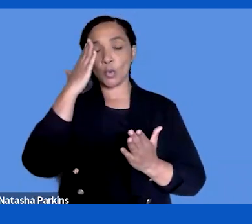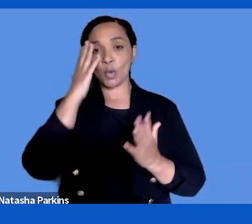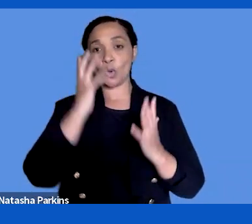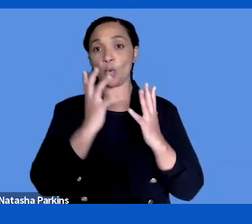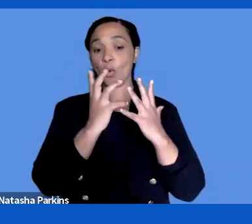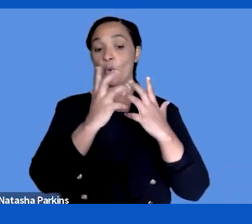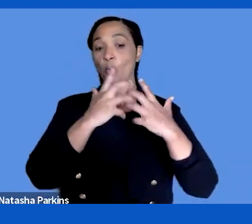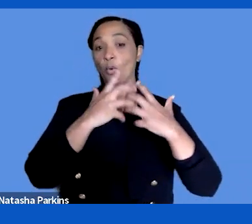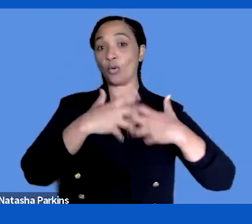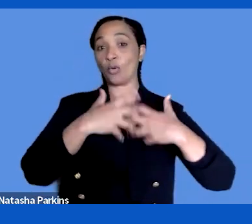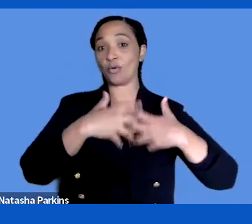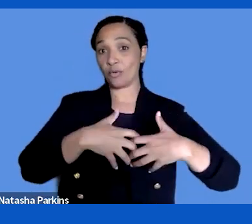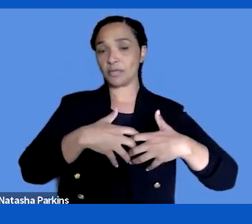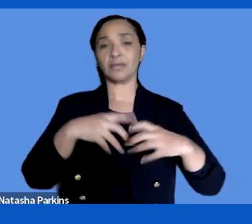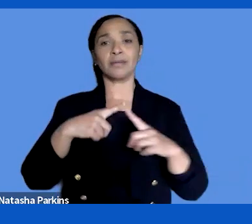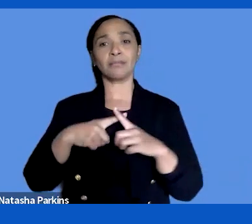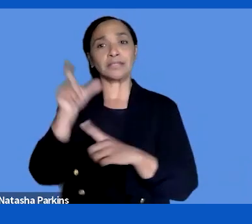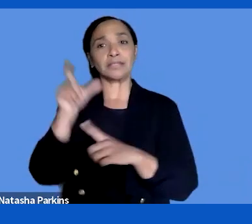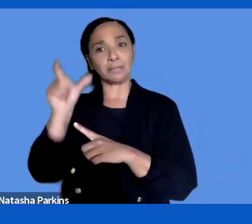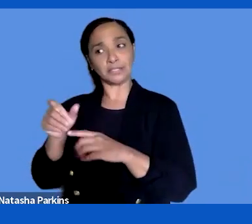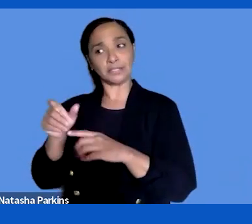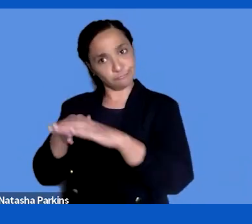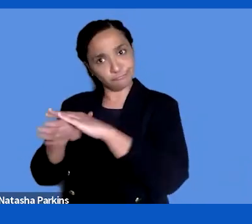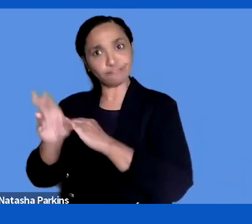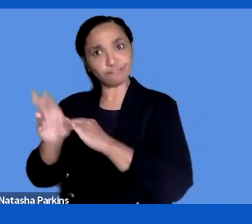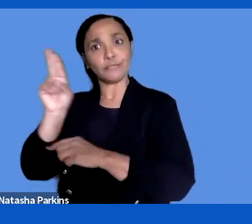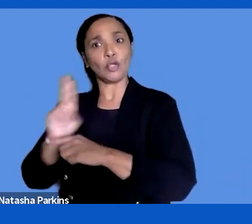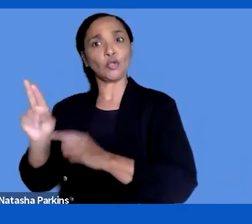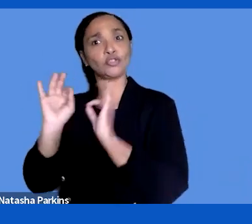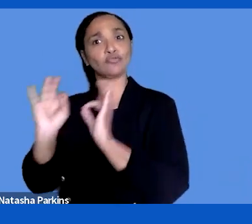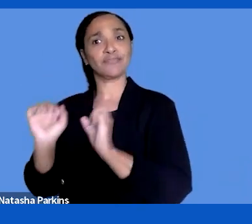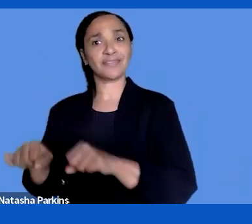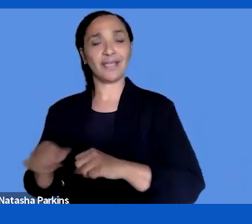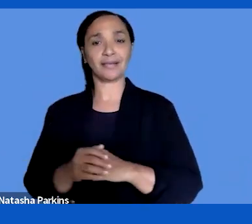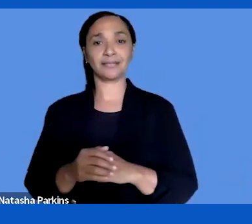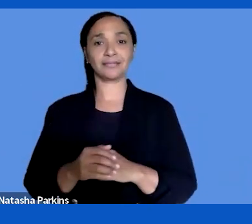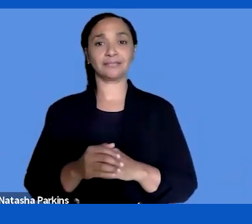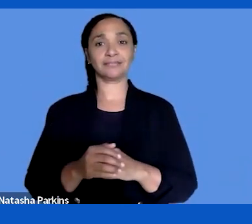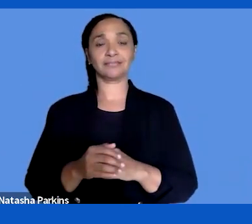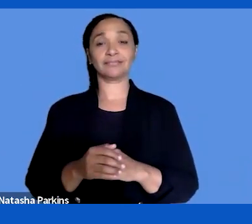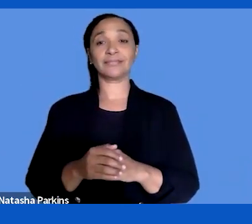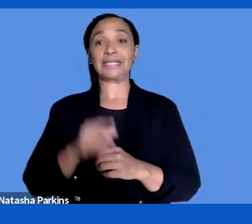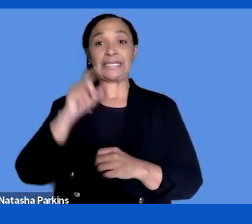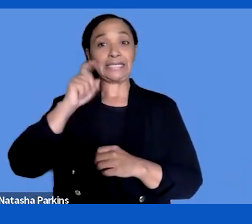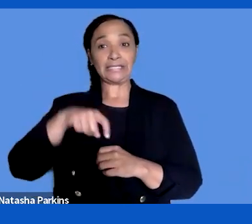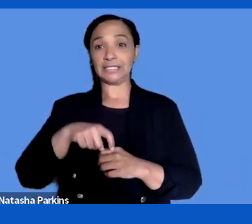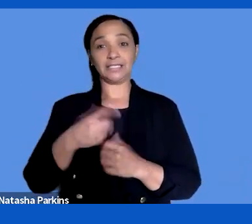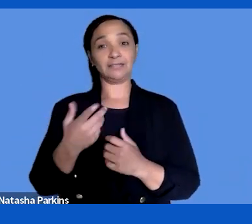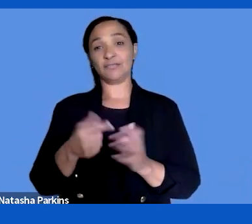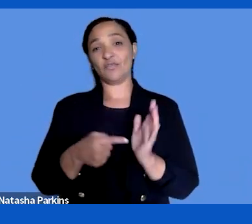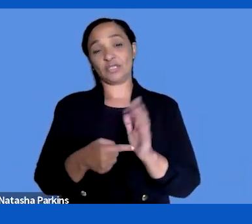usability? So best example is you need 200 steps to reach the button and buy something. You will